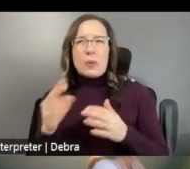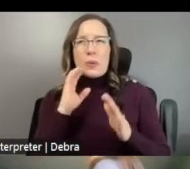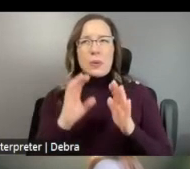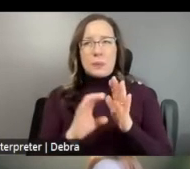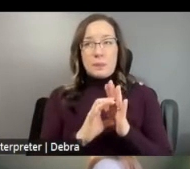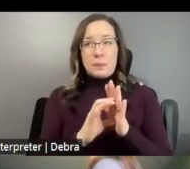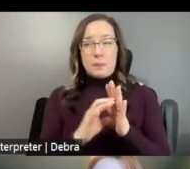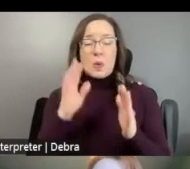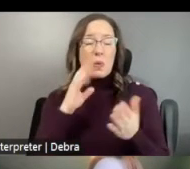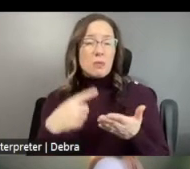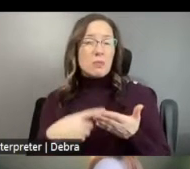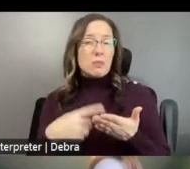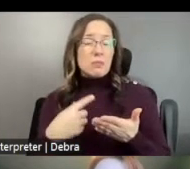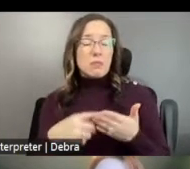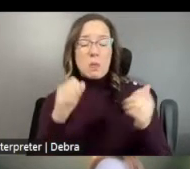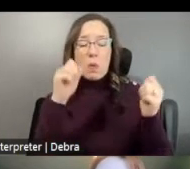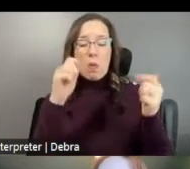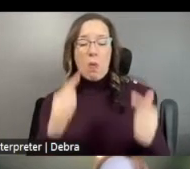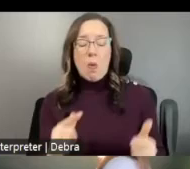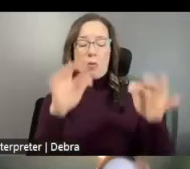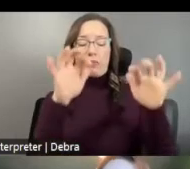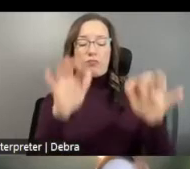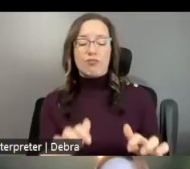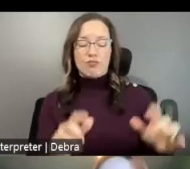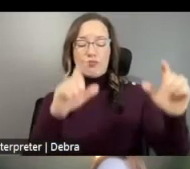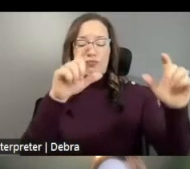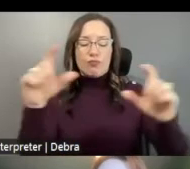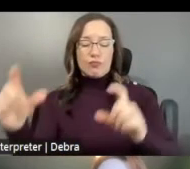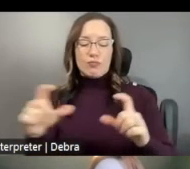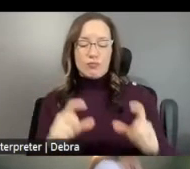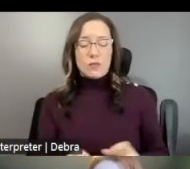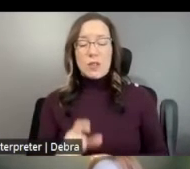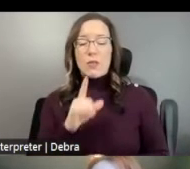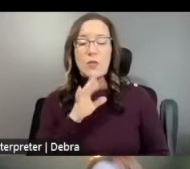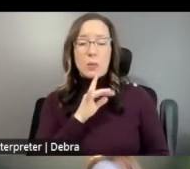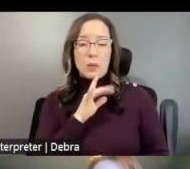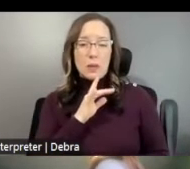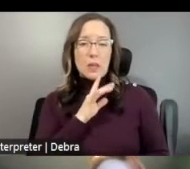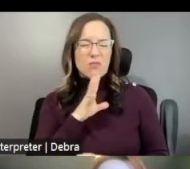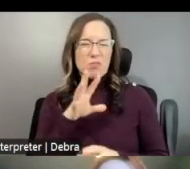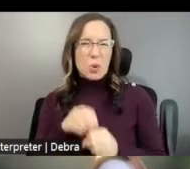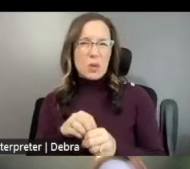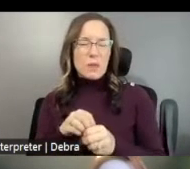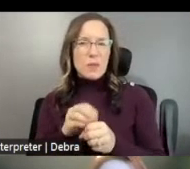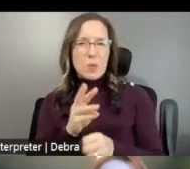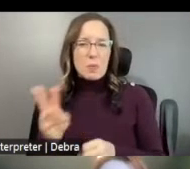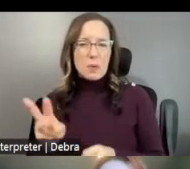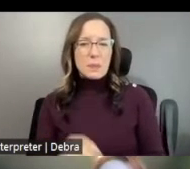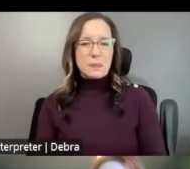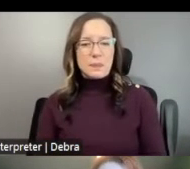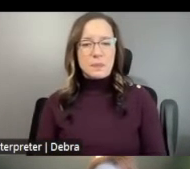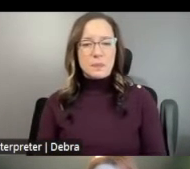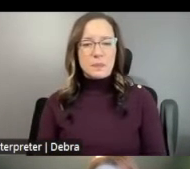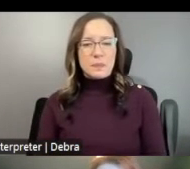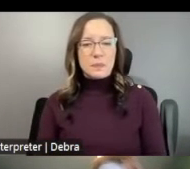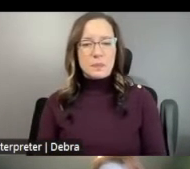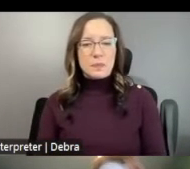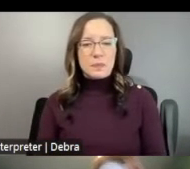OF THE TEXT THAT'S ON THE SLIDES AND WHAT WE RELAY TO YOU VERBALLY AS PART OF THE WEBINAR. ALL RIGHT,